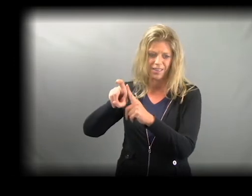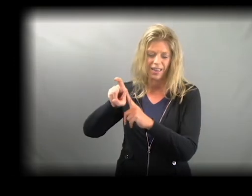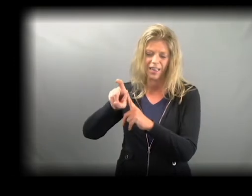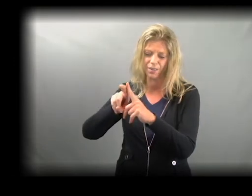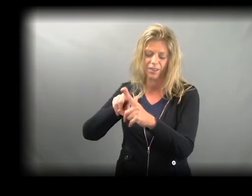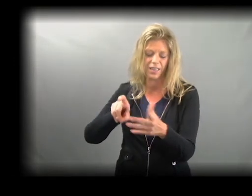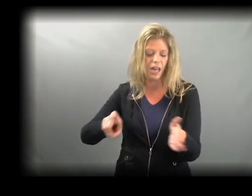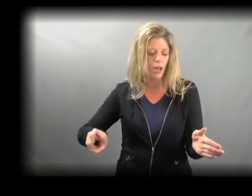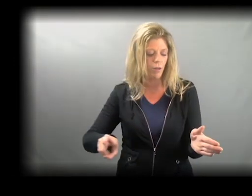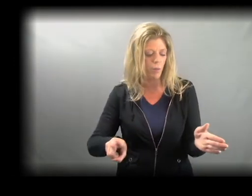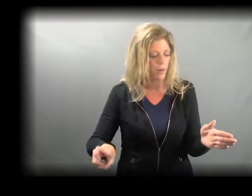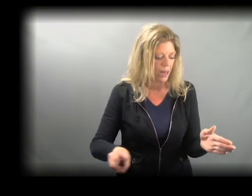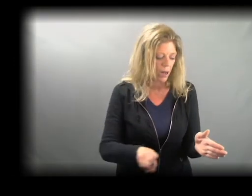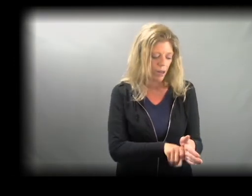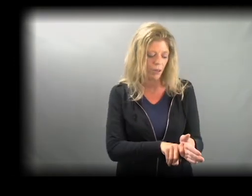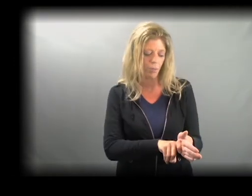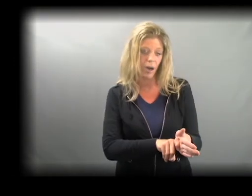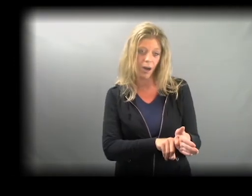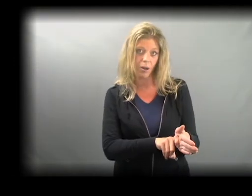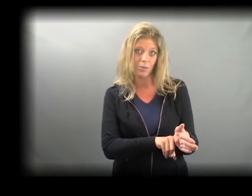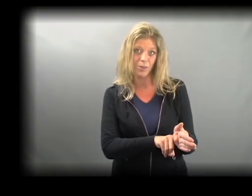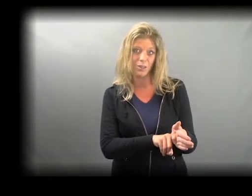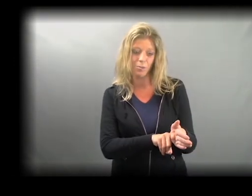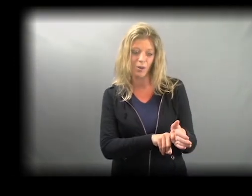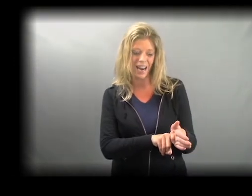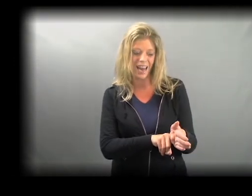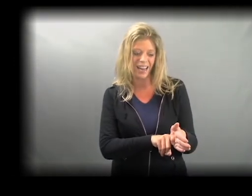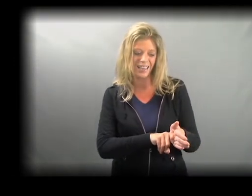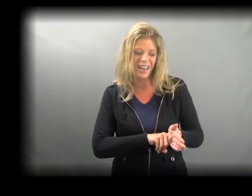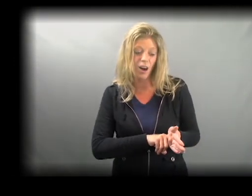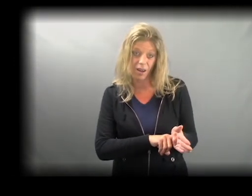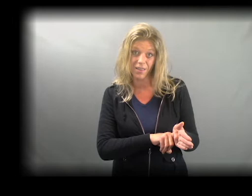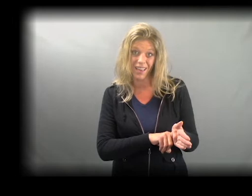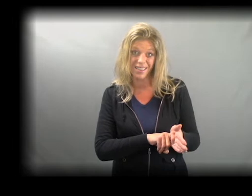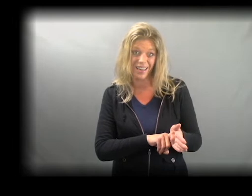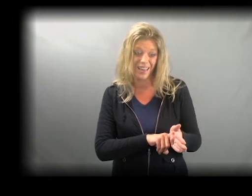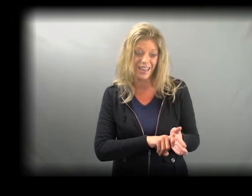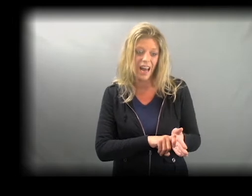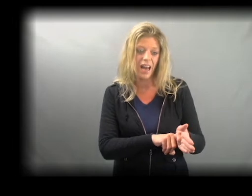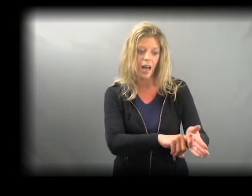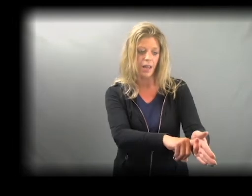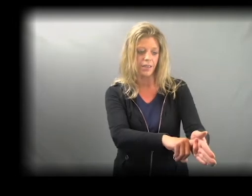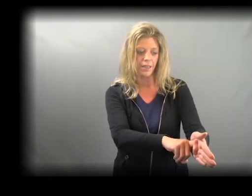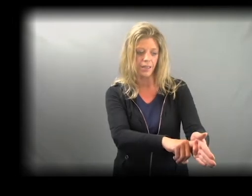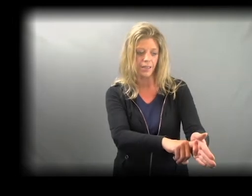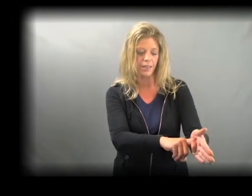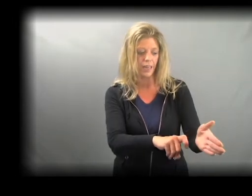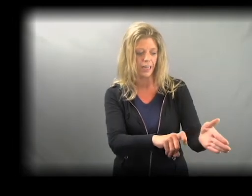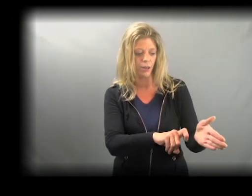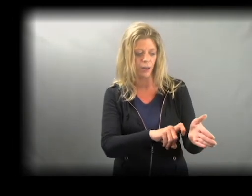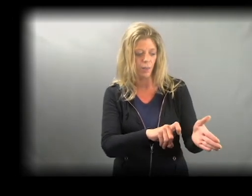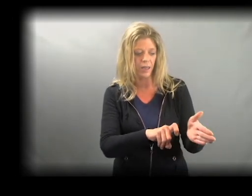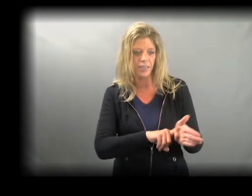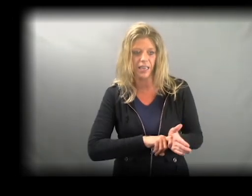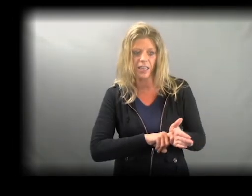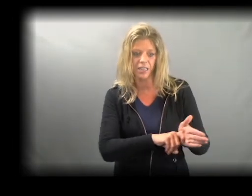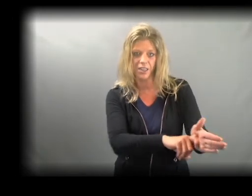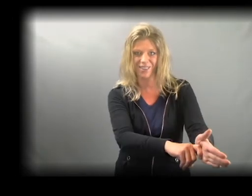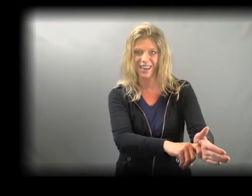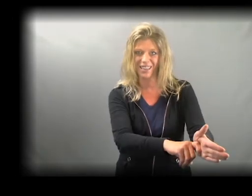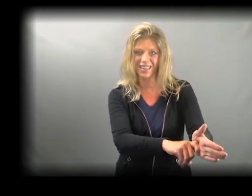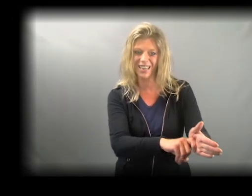and you put that on your palm of your support hand, on that side, and it's like you're hitching a "ride."